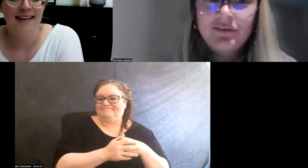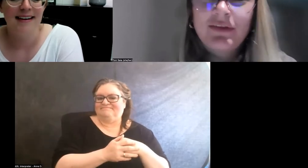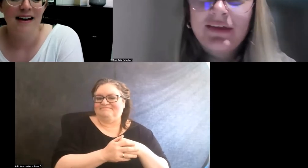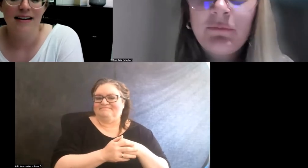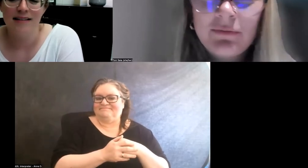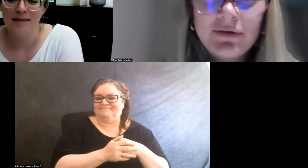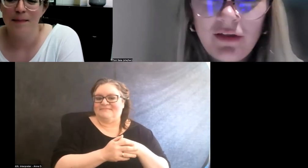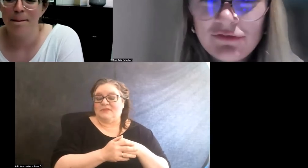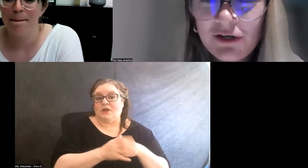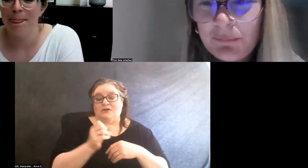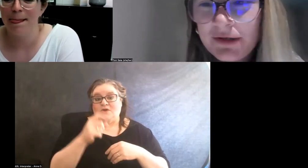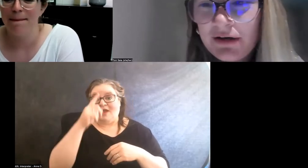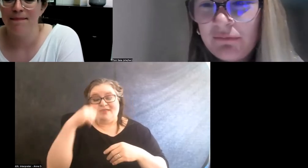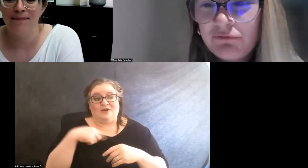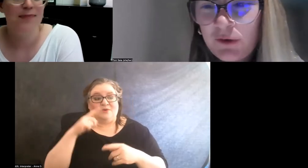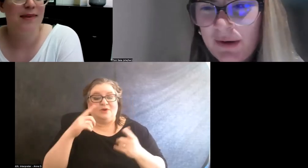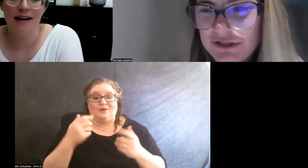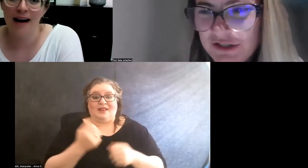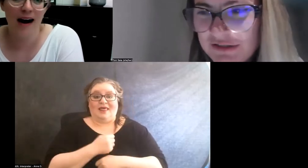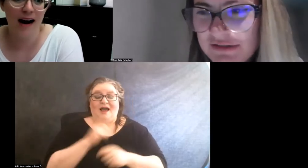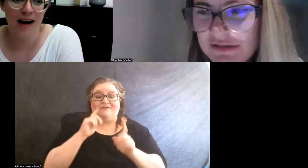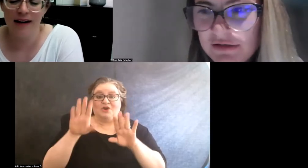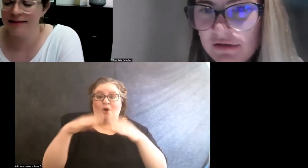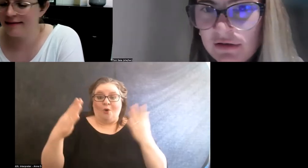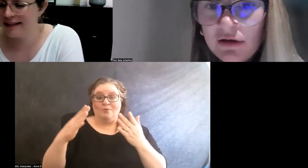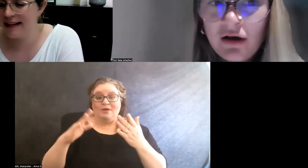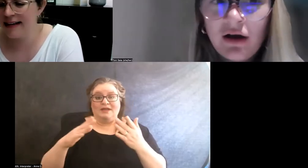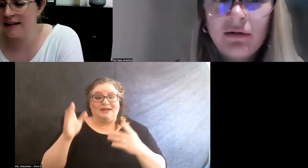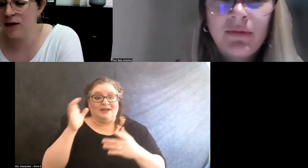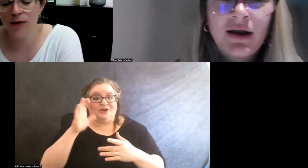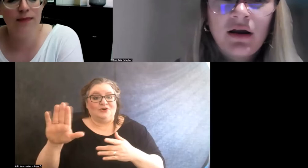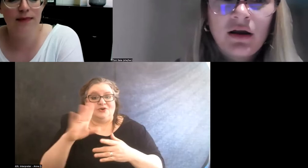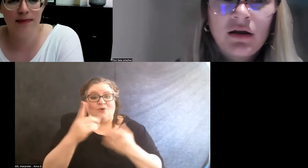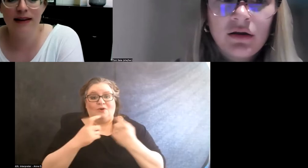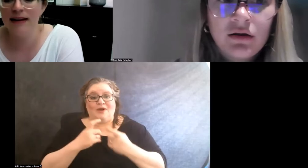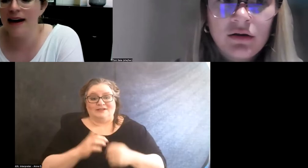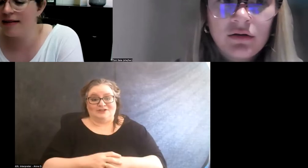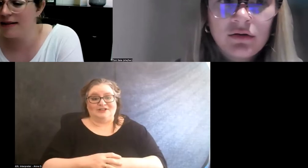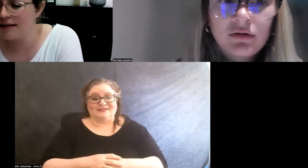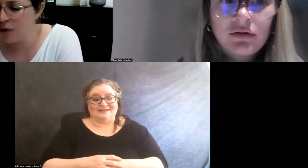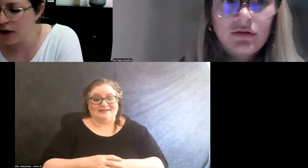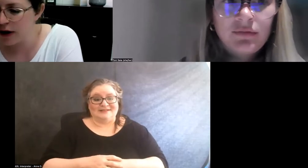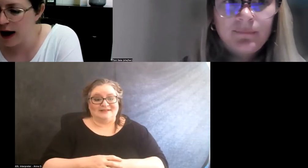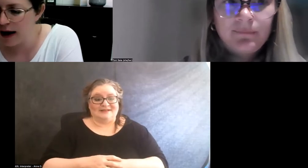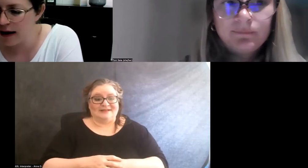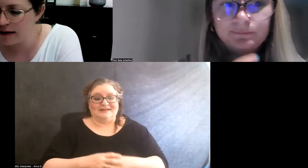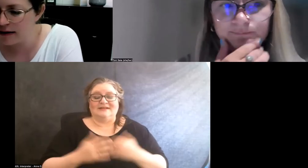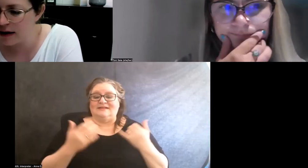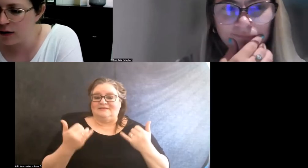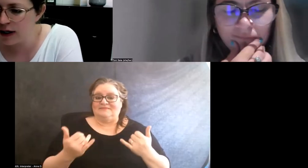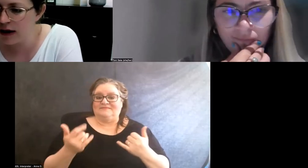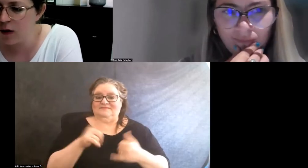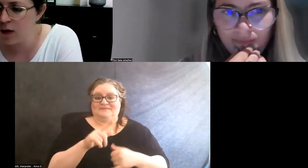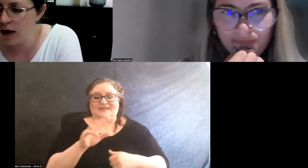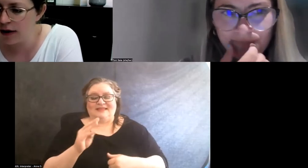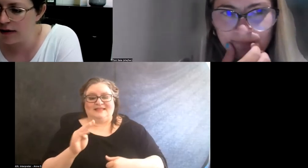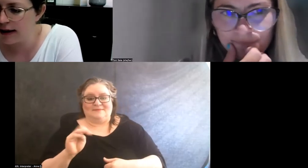So I think we would love to open it up for questions. Yeah. Yeah. This is Margaret. I agree wholeheartedly.